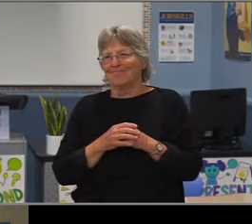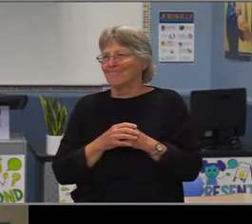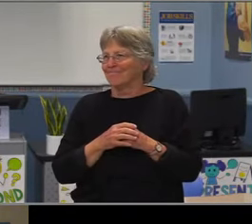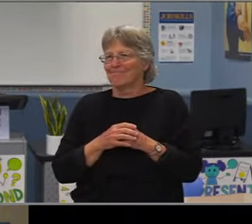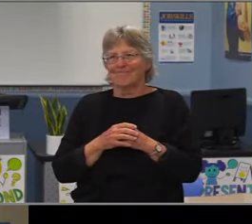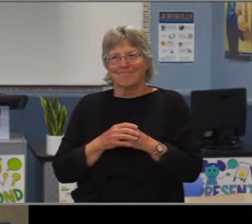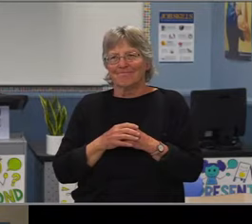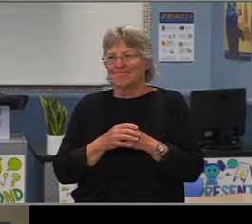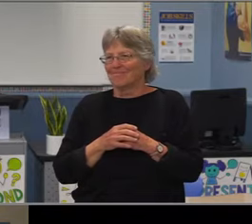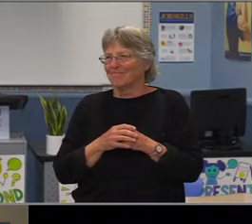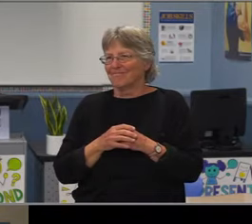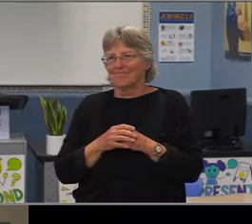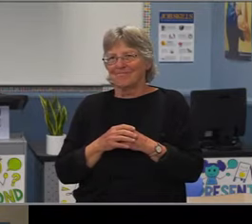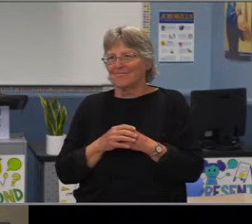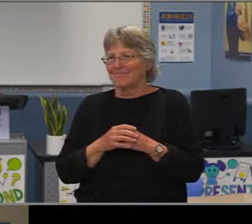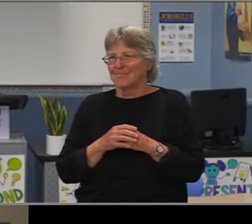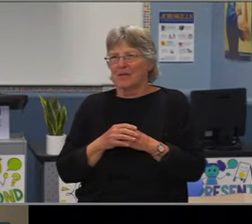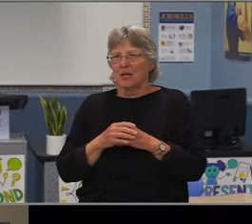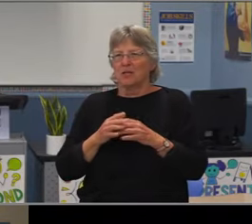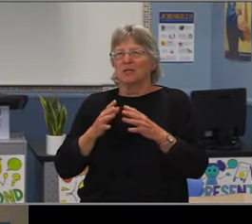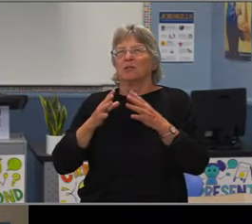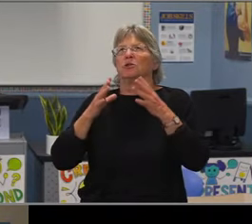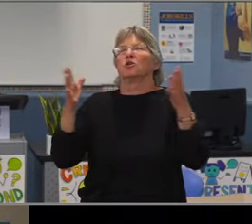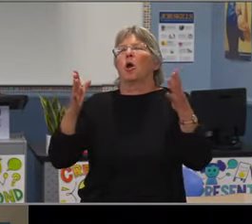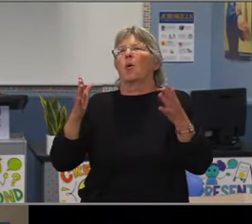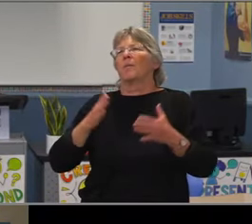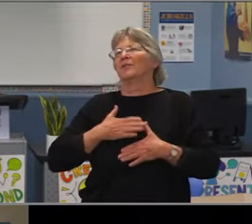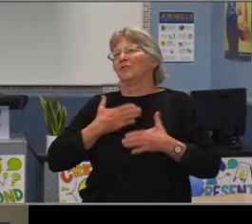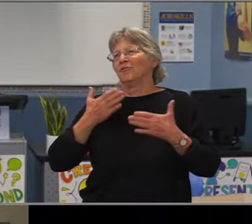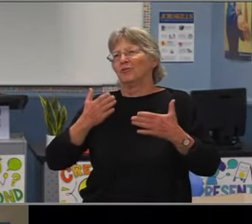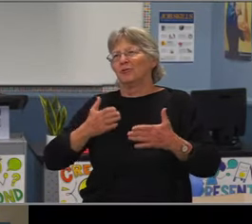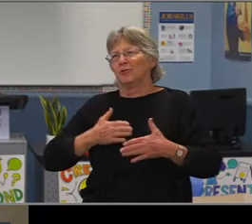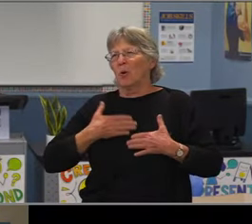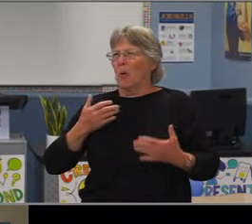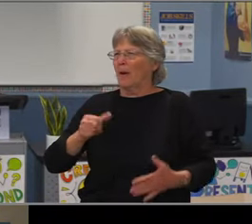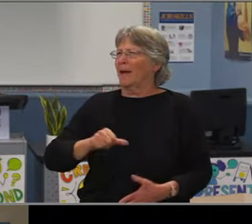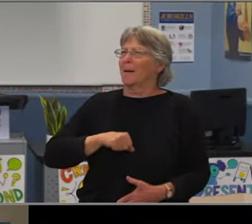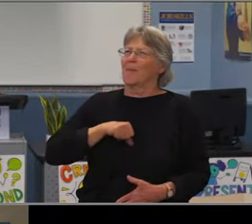or possibly making a contribution (562) 528-2076,